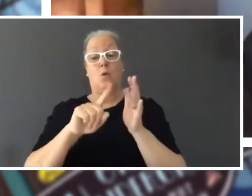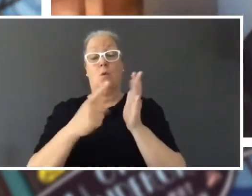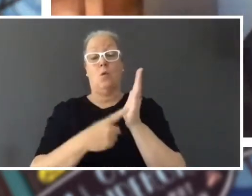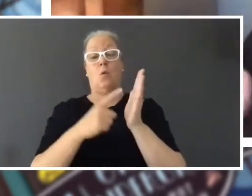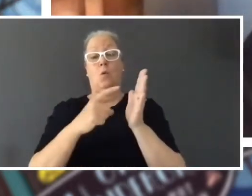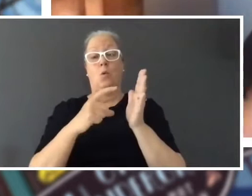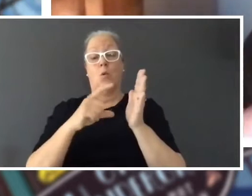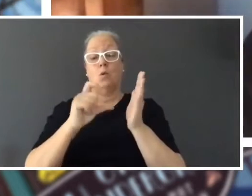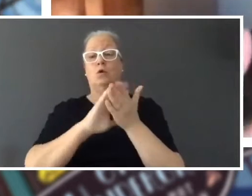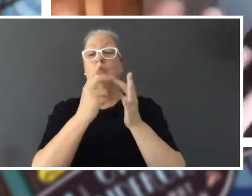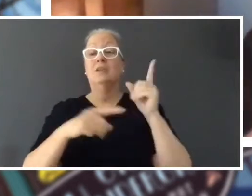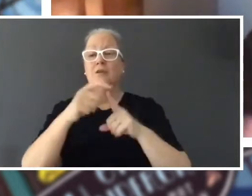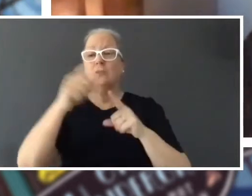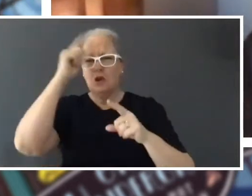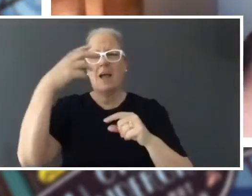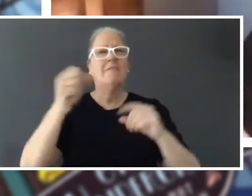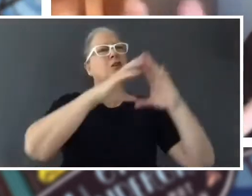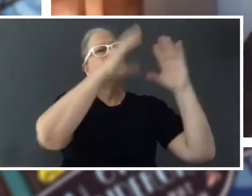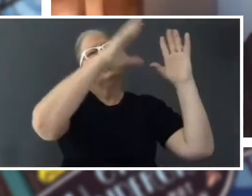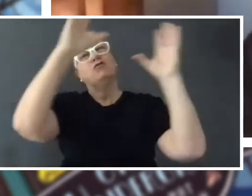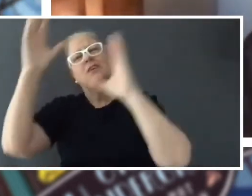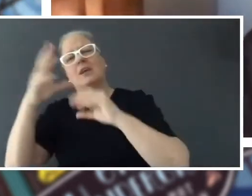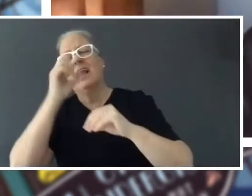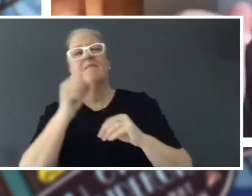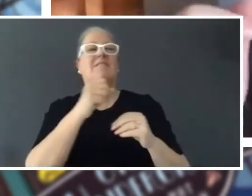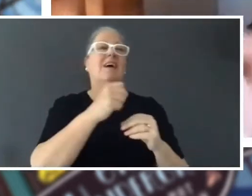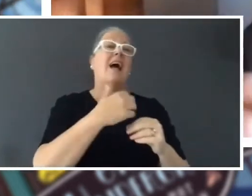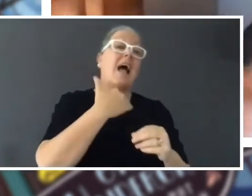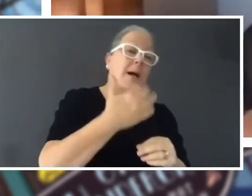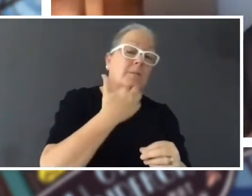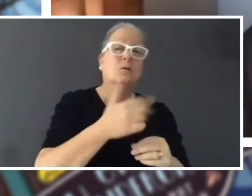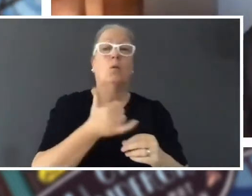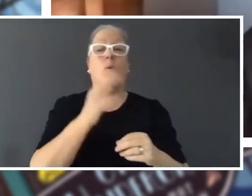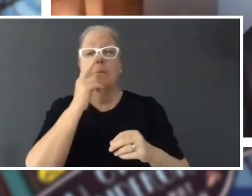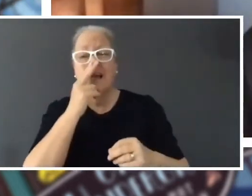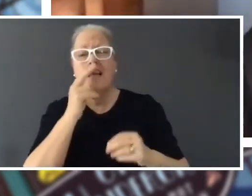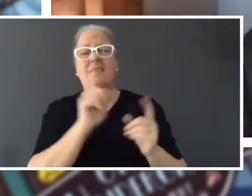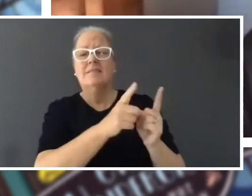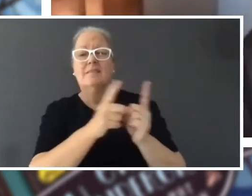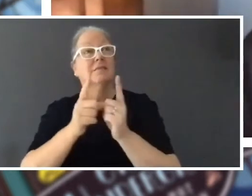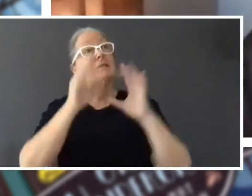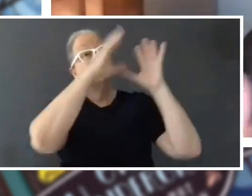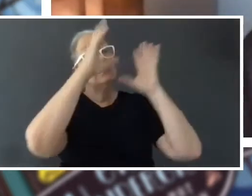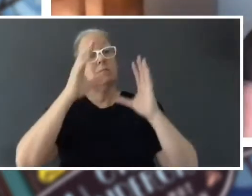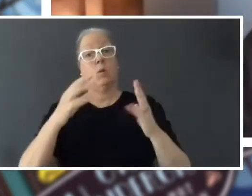right, you can get apple trees and pear trees and things and that's an orchard. My town that the story takes place in is called, 'Dunn's Orchard'